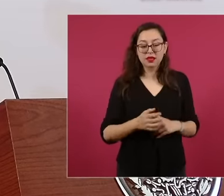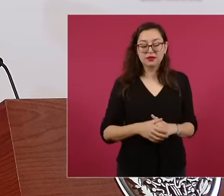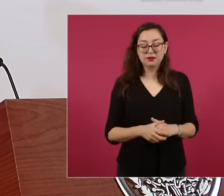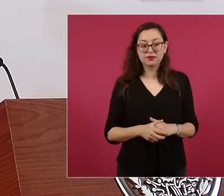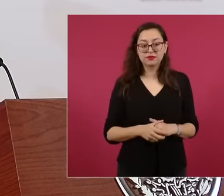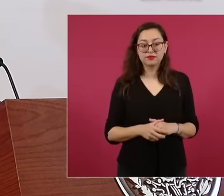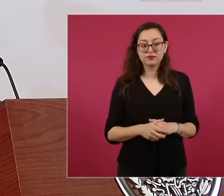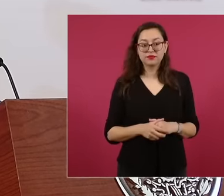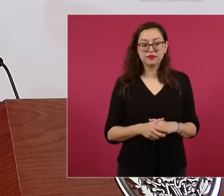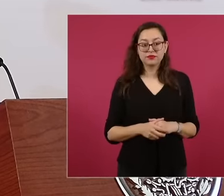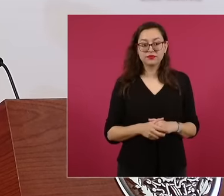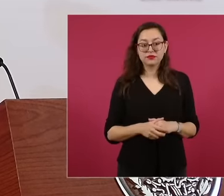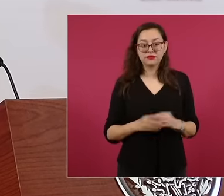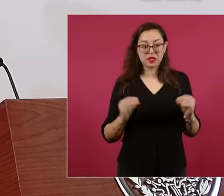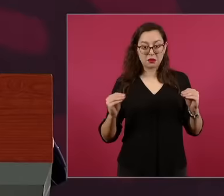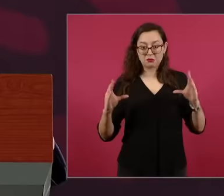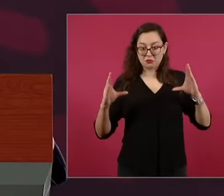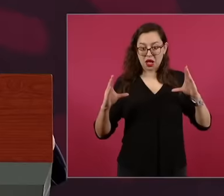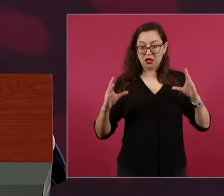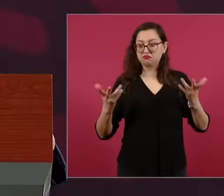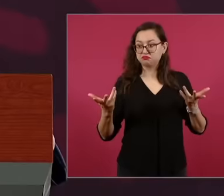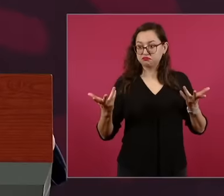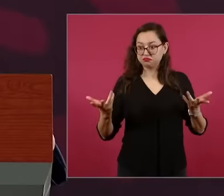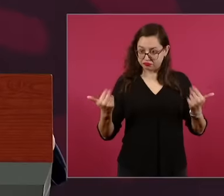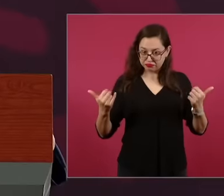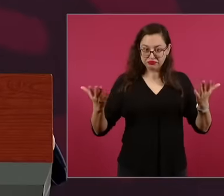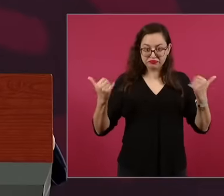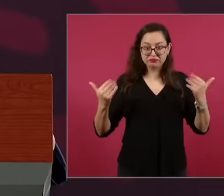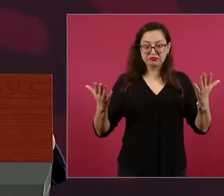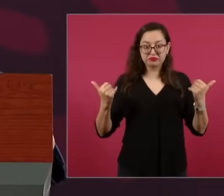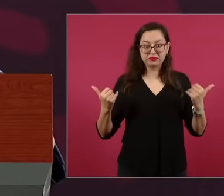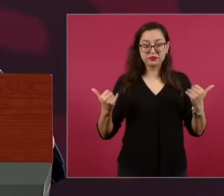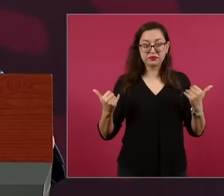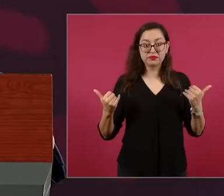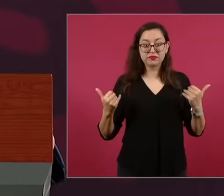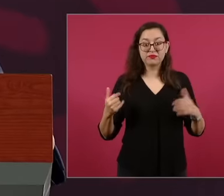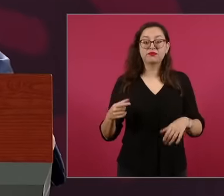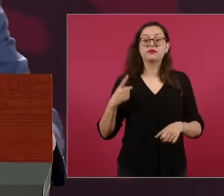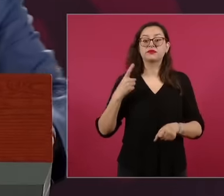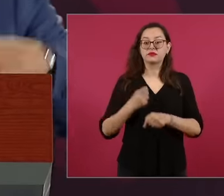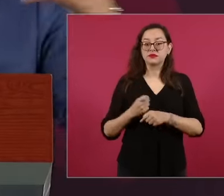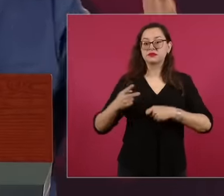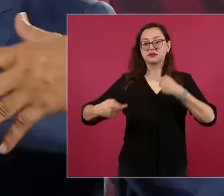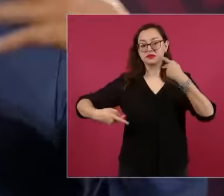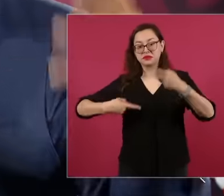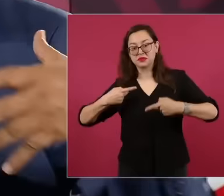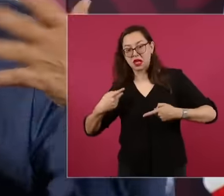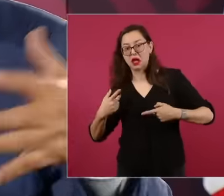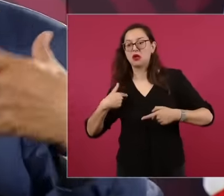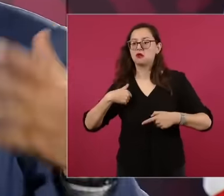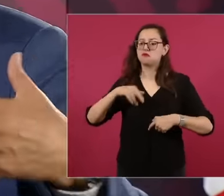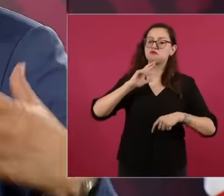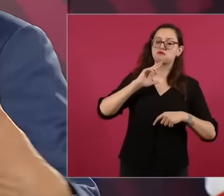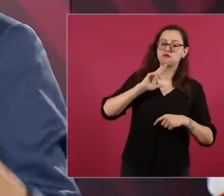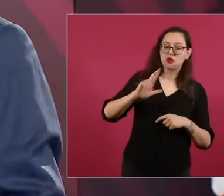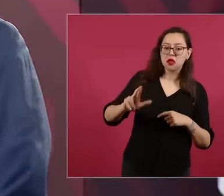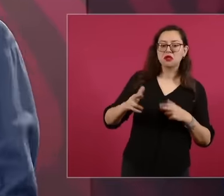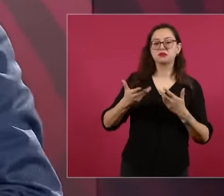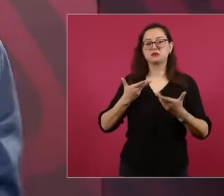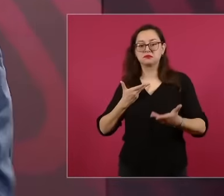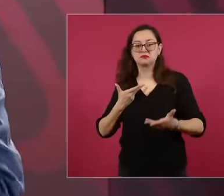the microphones are open and you ask me the first question, I'll answer and then a